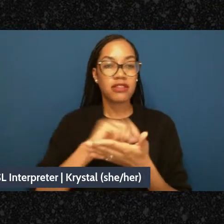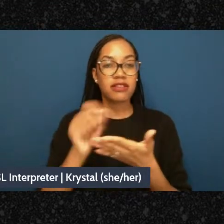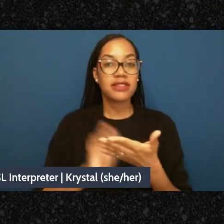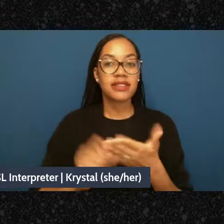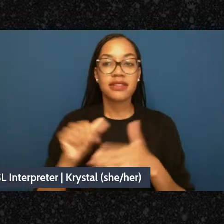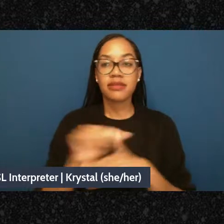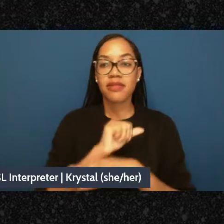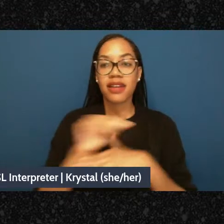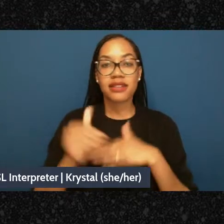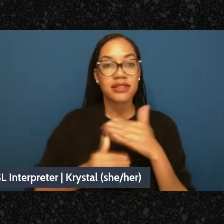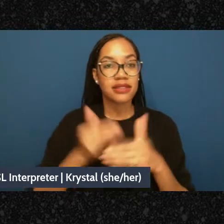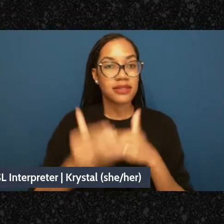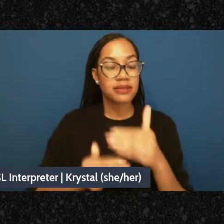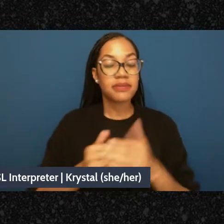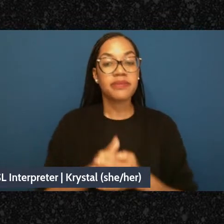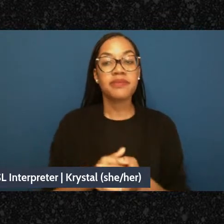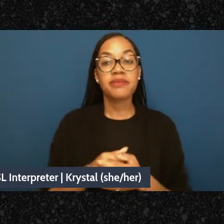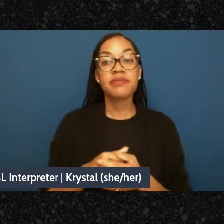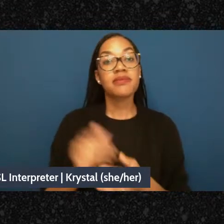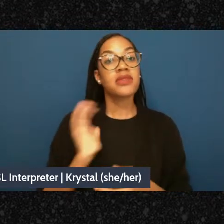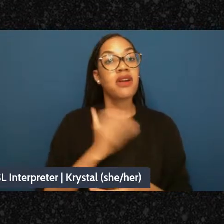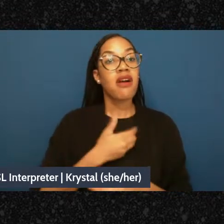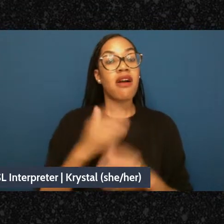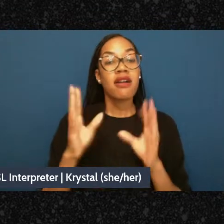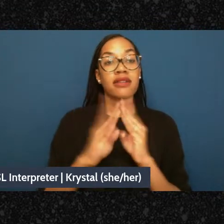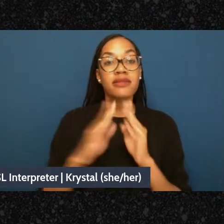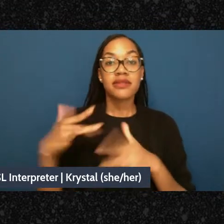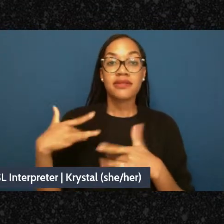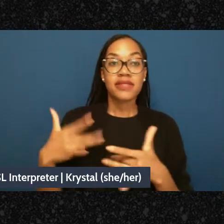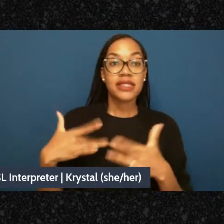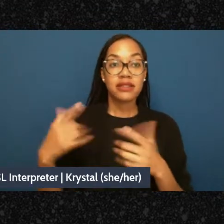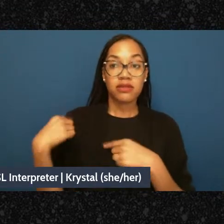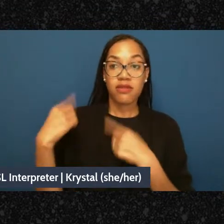to all of the conference events in the video description, and Sophie if you could drop